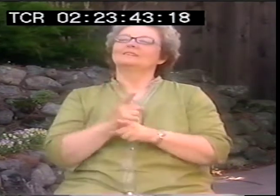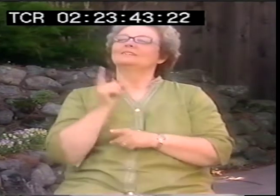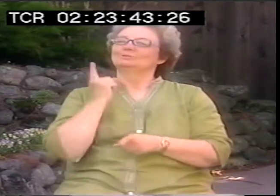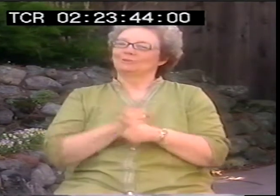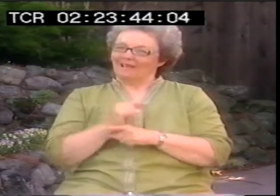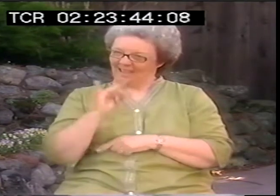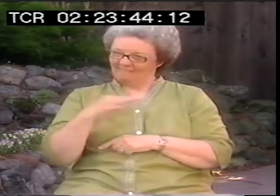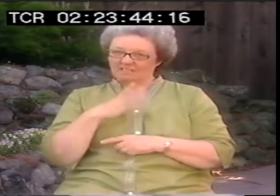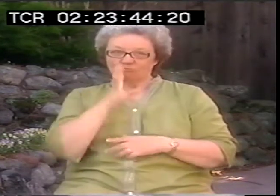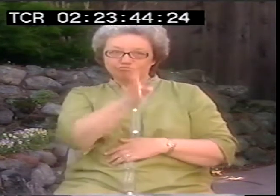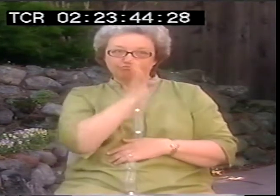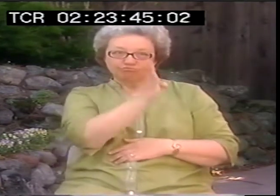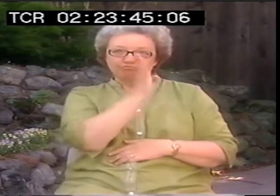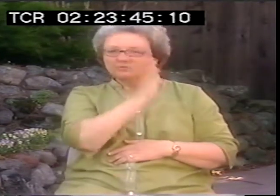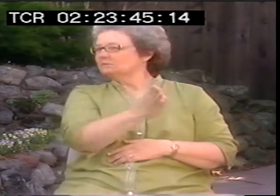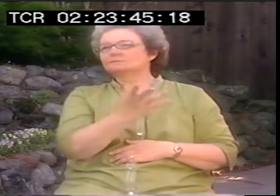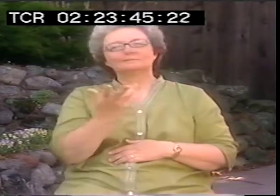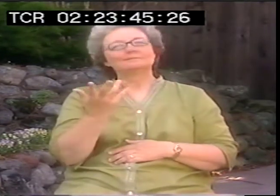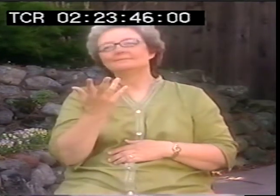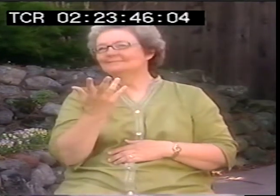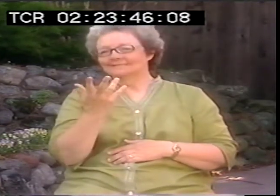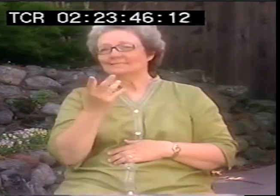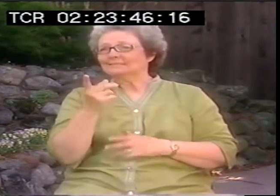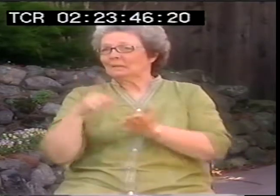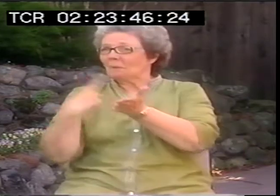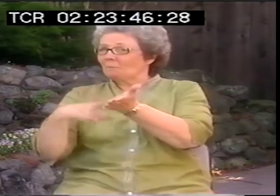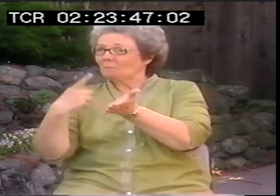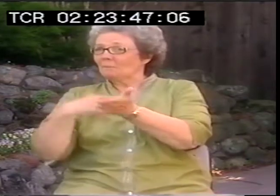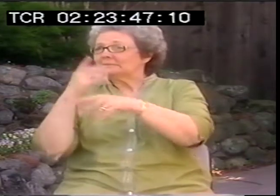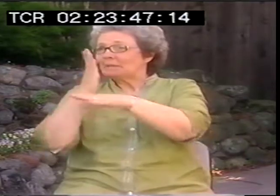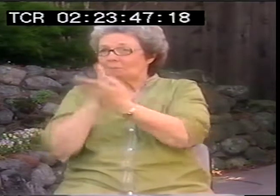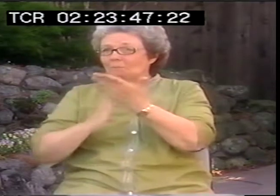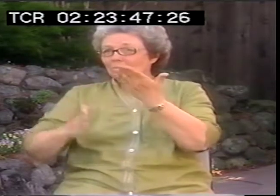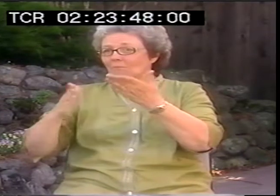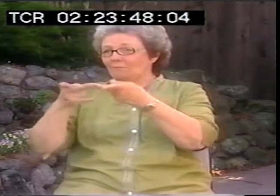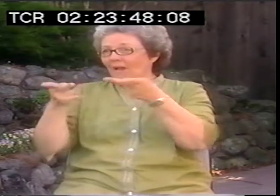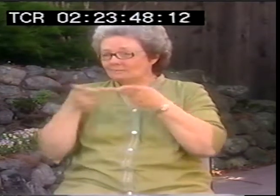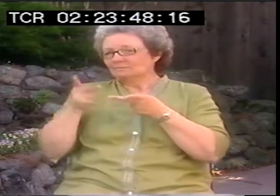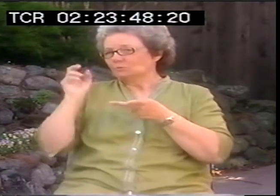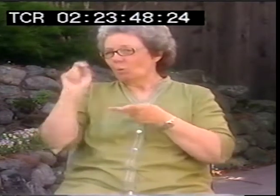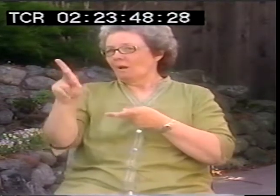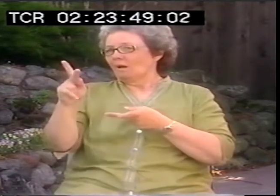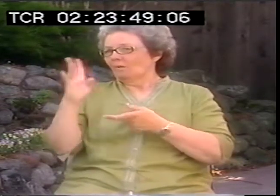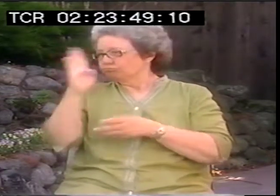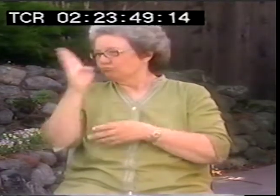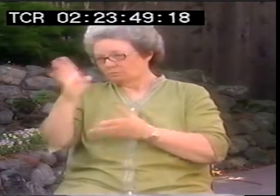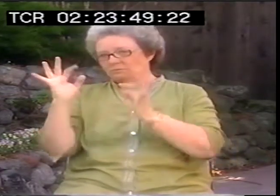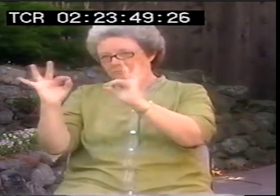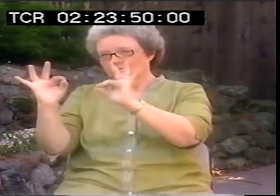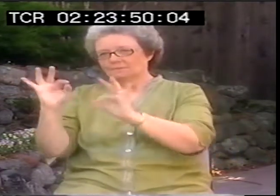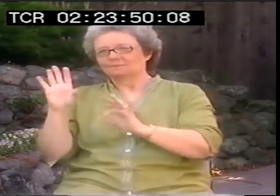Right, right. If I was extremely direct about it, I mean sometimes, in some places, that's the right thing to do.